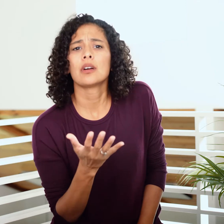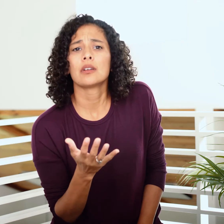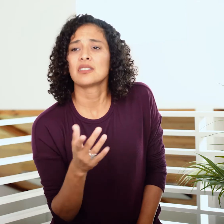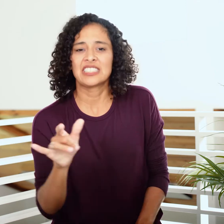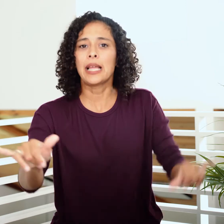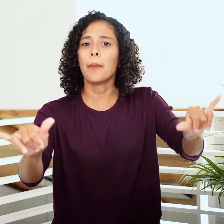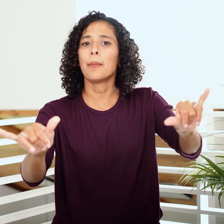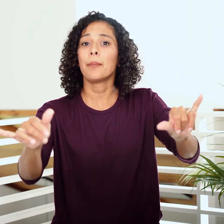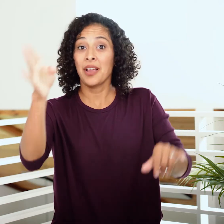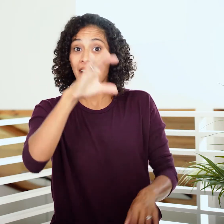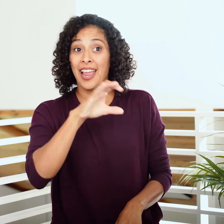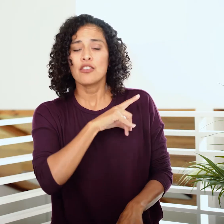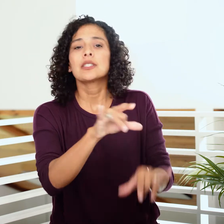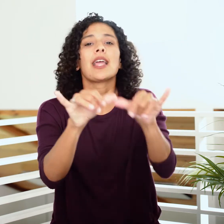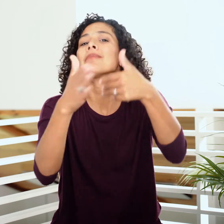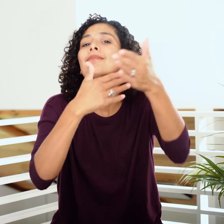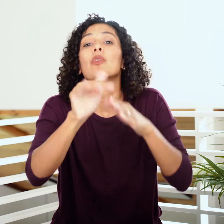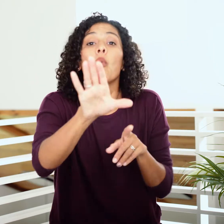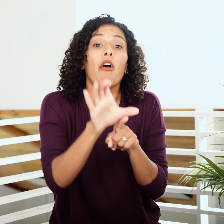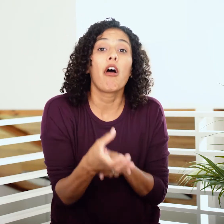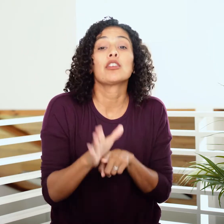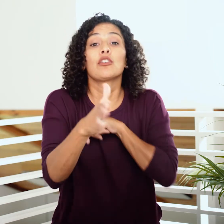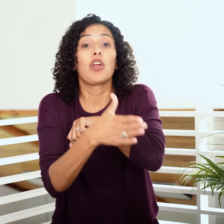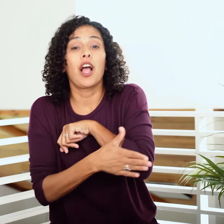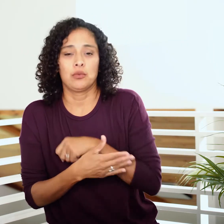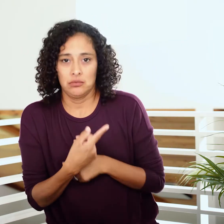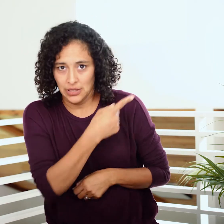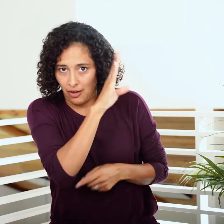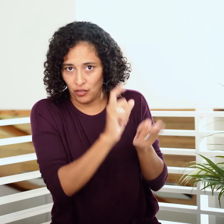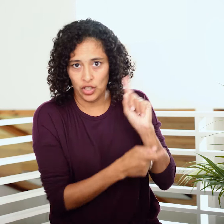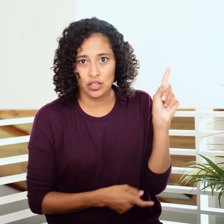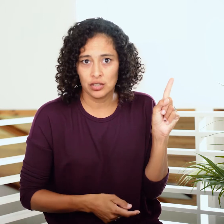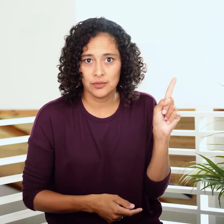so they’re not going anywhere—God’s character is the same, no matter your nationality, and it never changes.